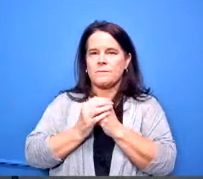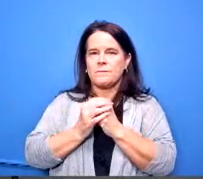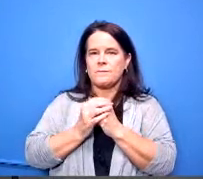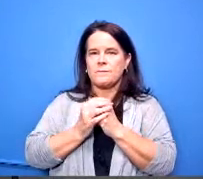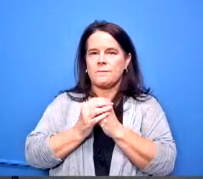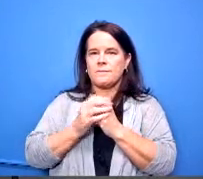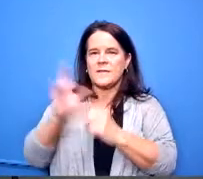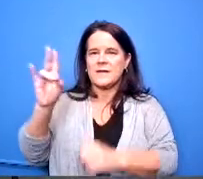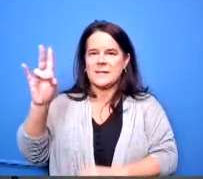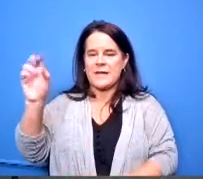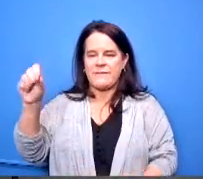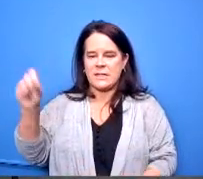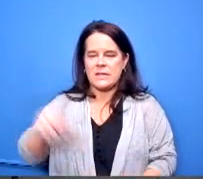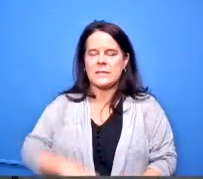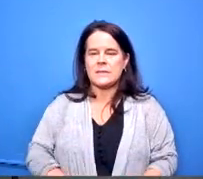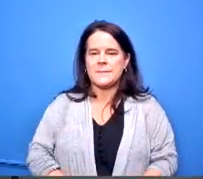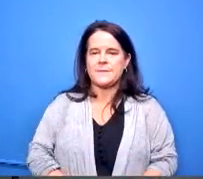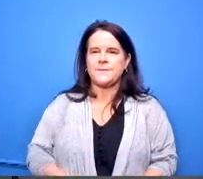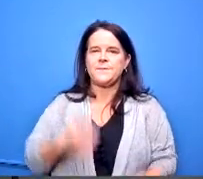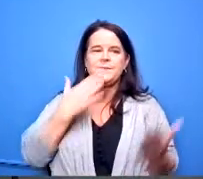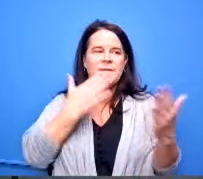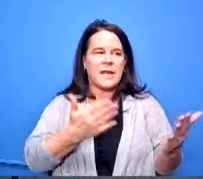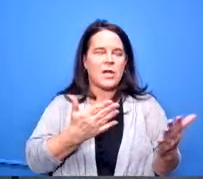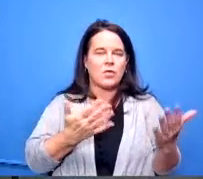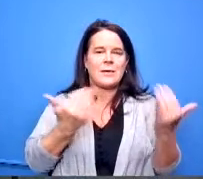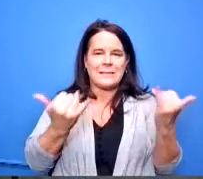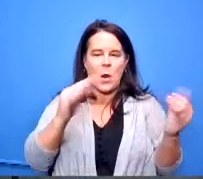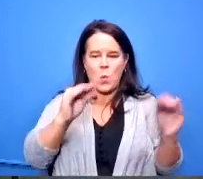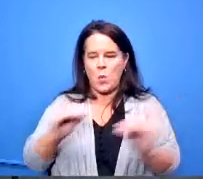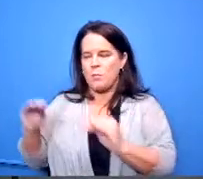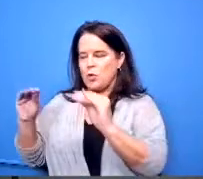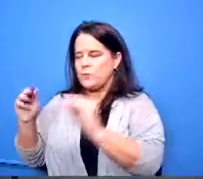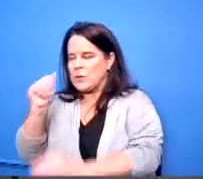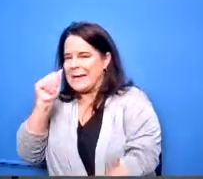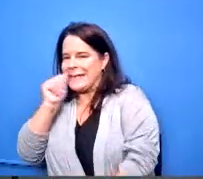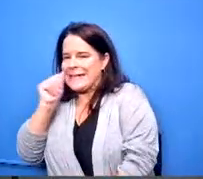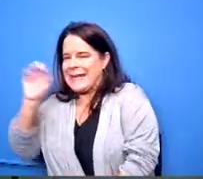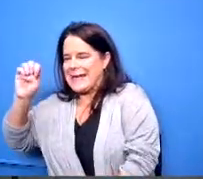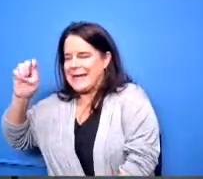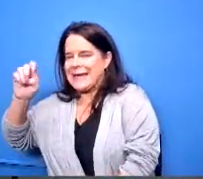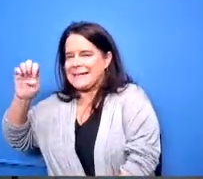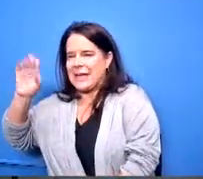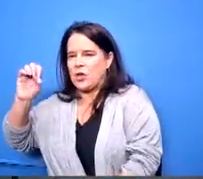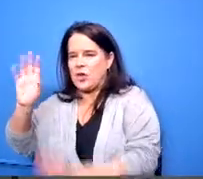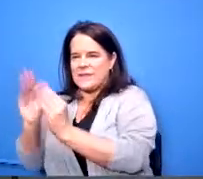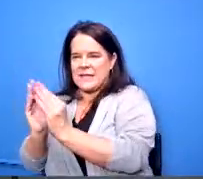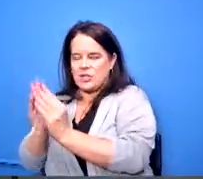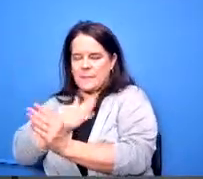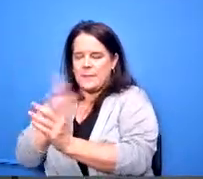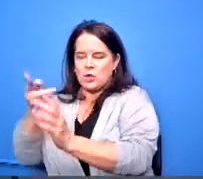seven yeses thank you we will move into executive session please join me upstairs please thank you